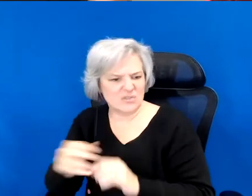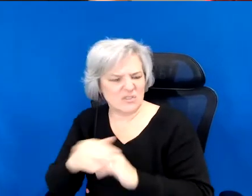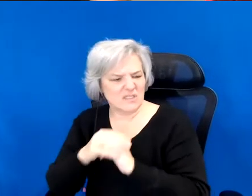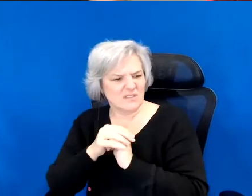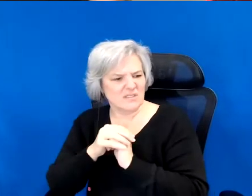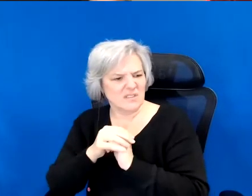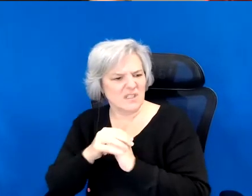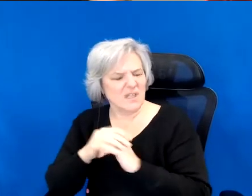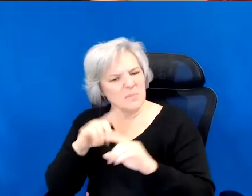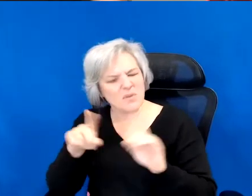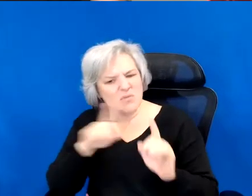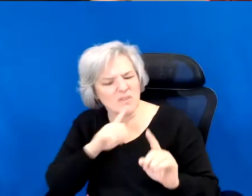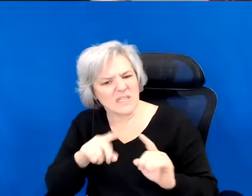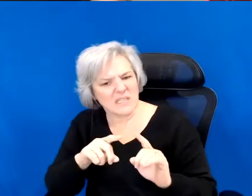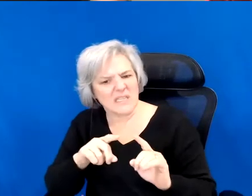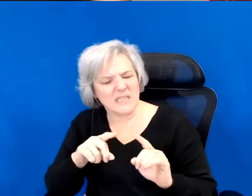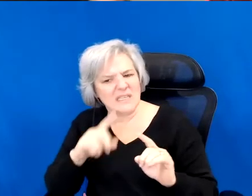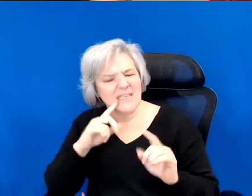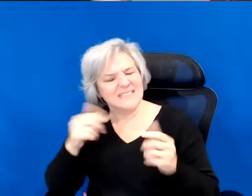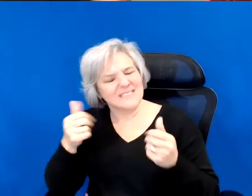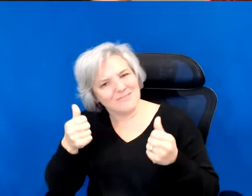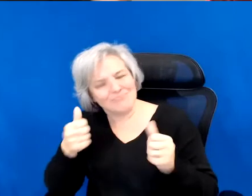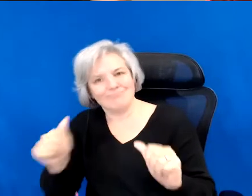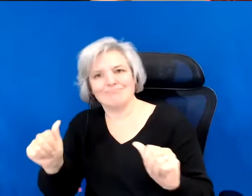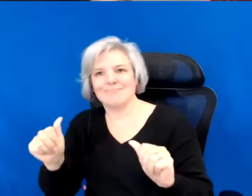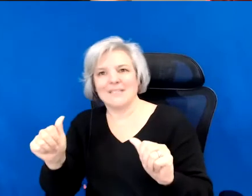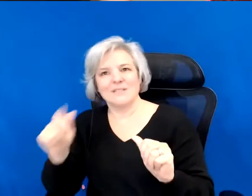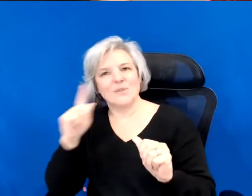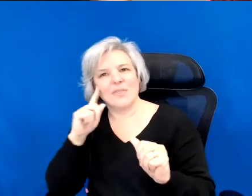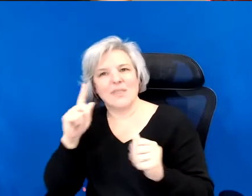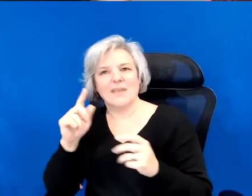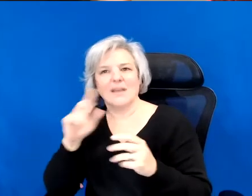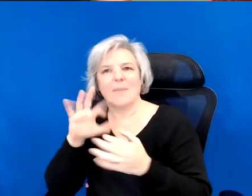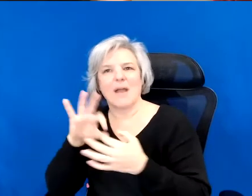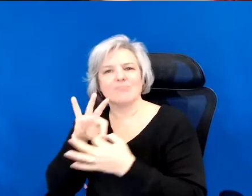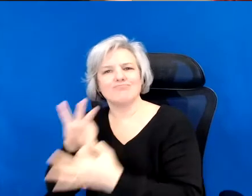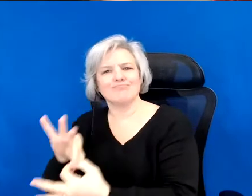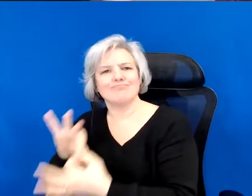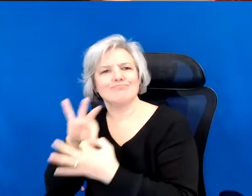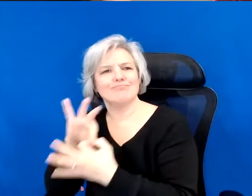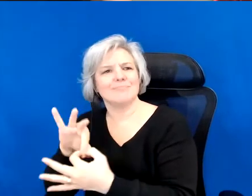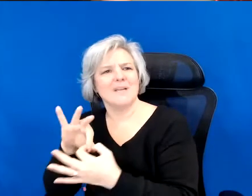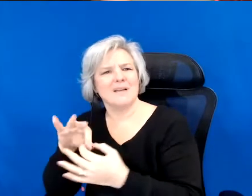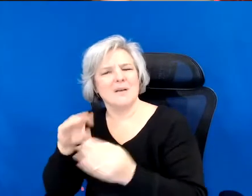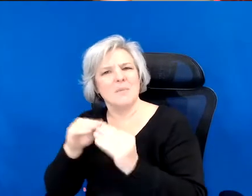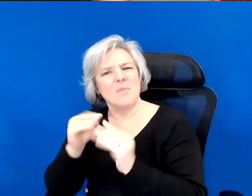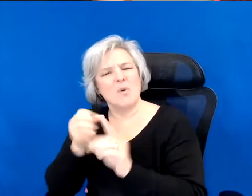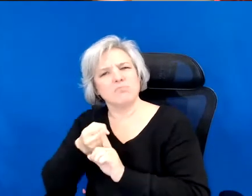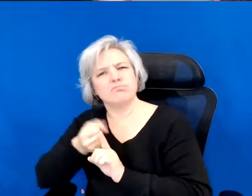is really an attempt to think about kinship in much more expensive ways, that is definitely